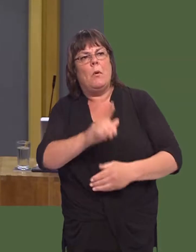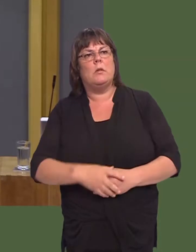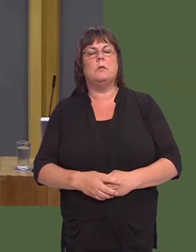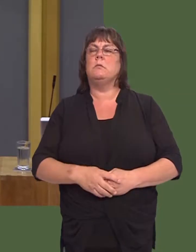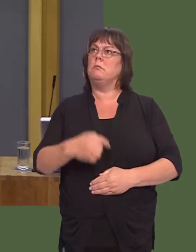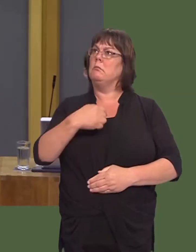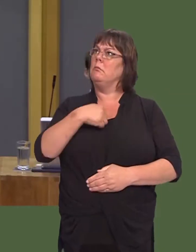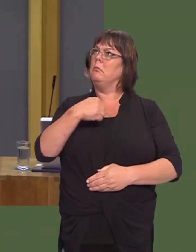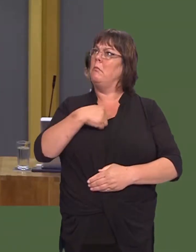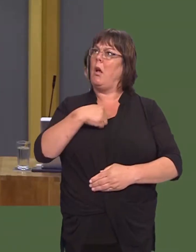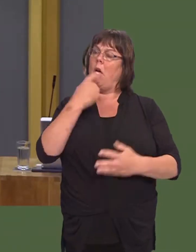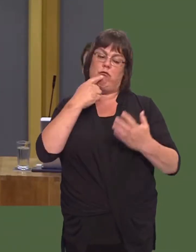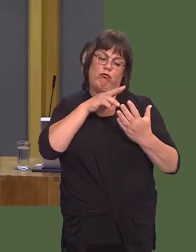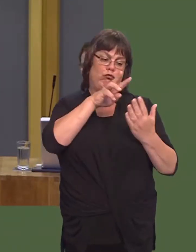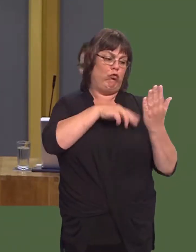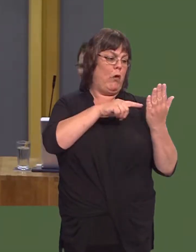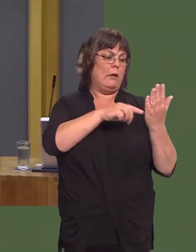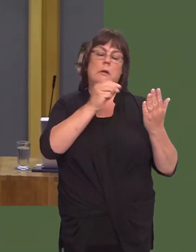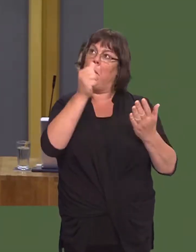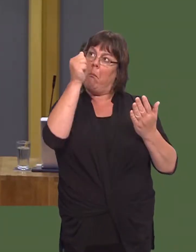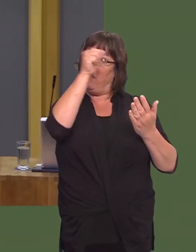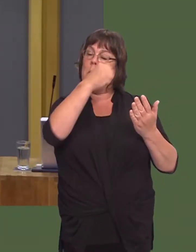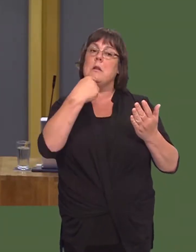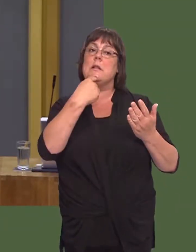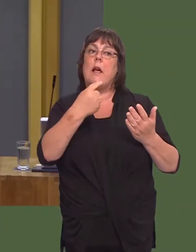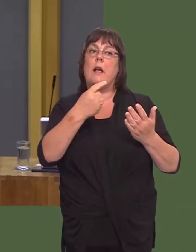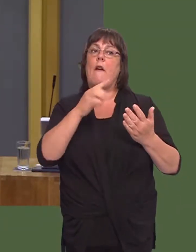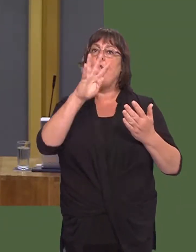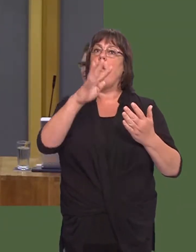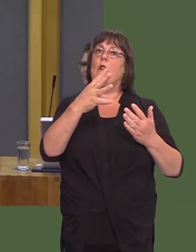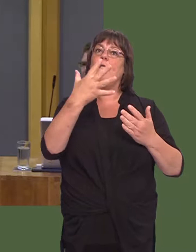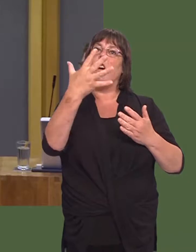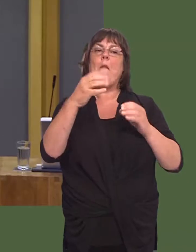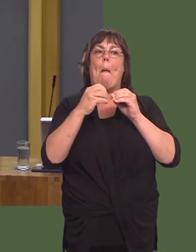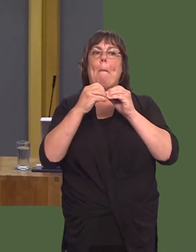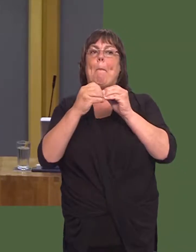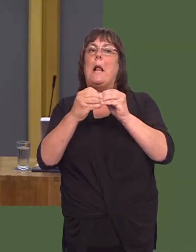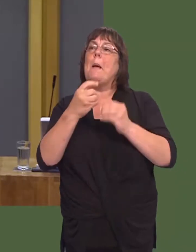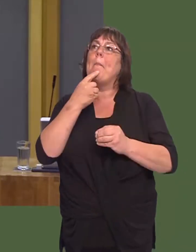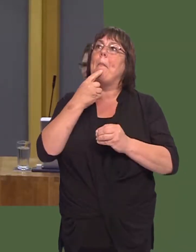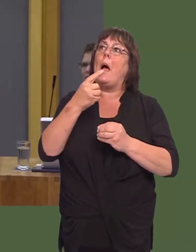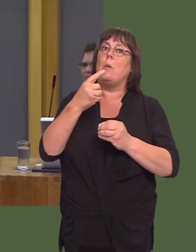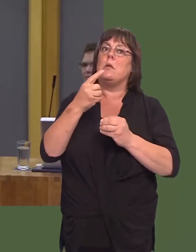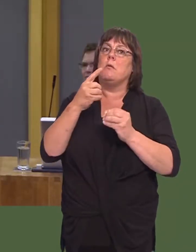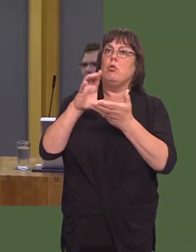But Iíve read that some experts say that it could cost as much as £45 billion if we